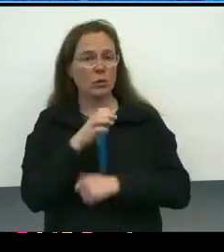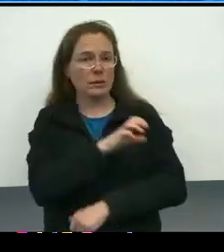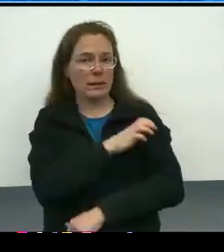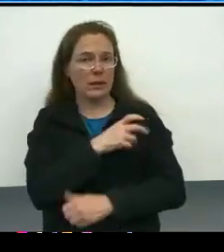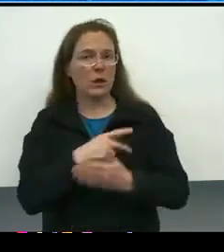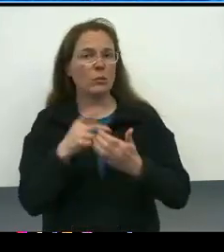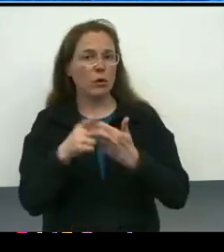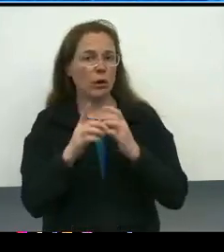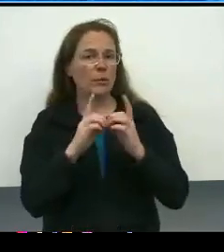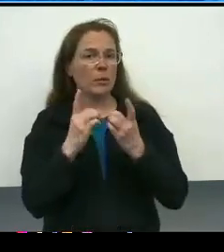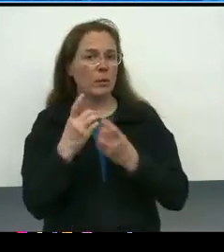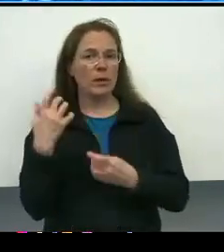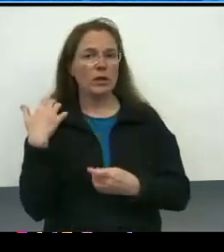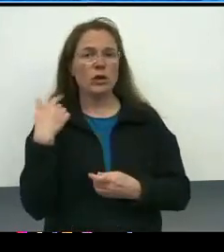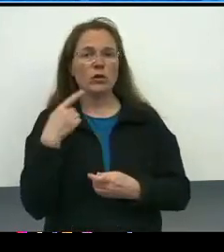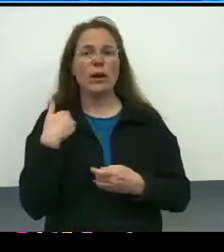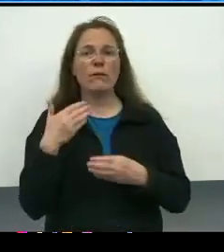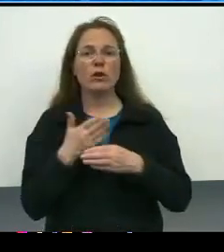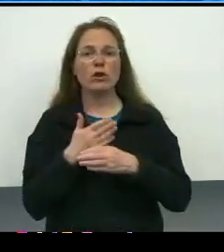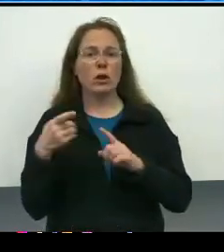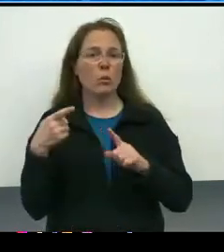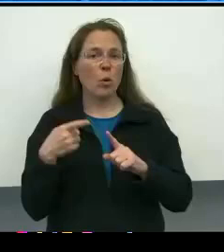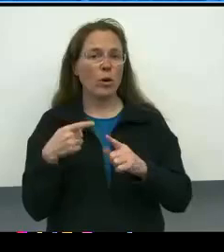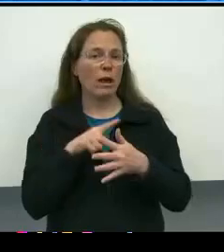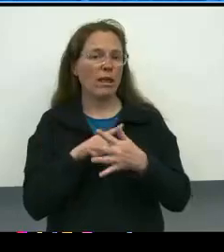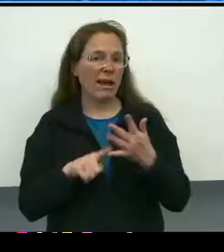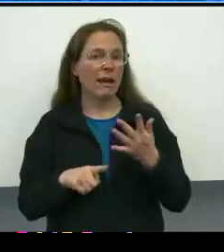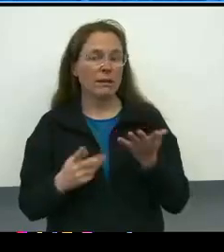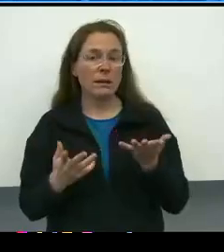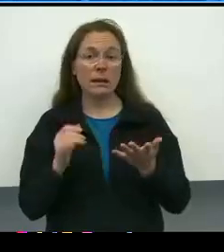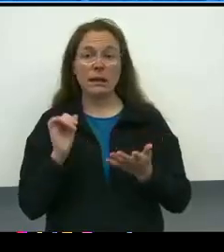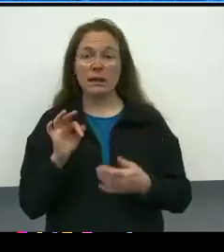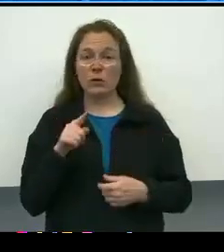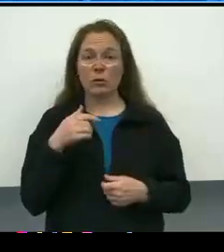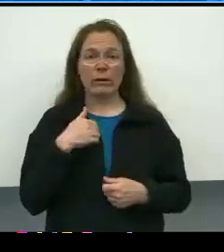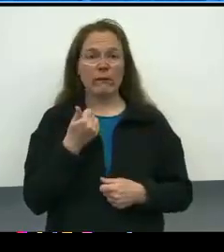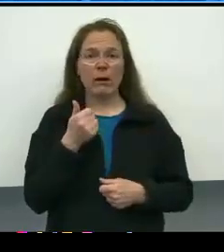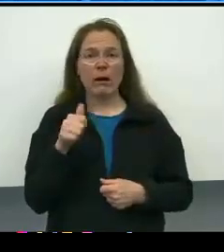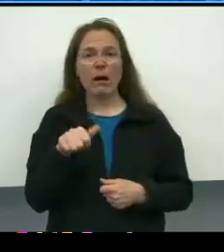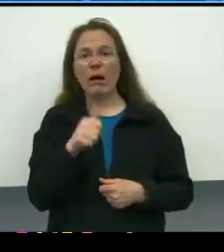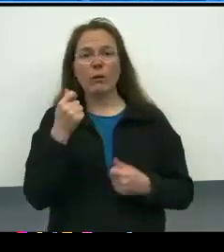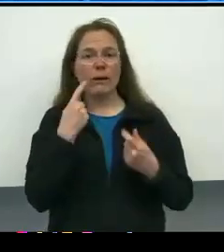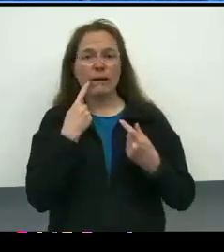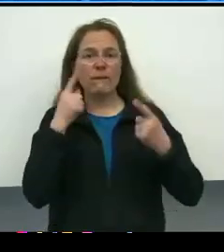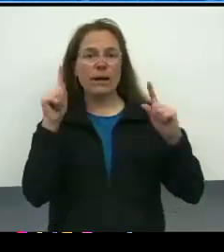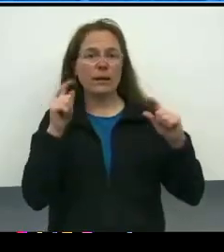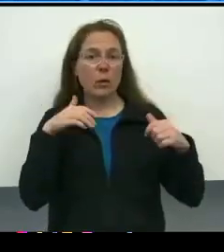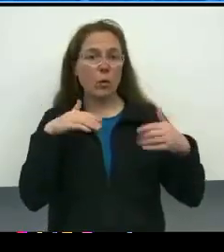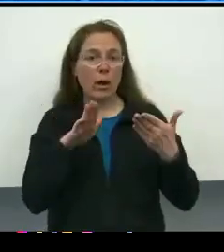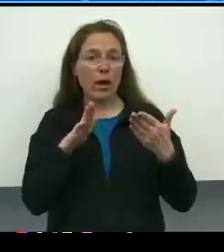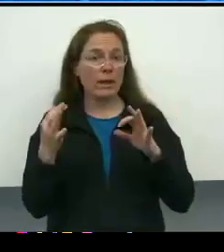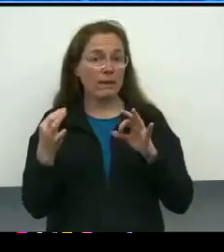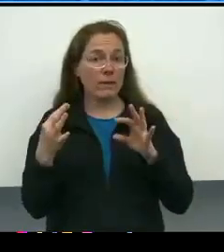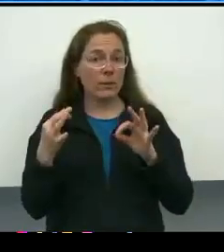and chairs have like SharePoints and things like that. If there is a effective mechanism, that is feedback that we will take back